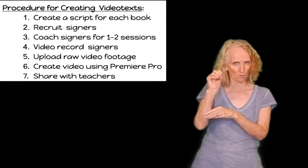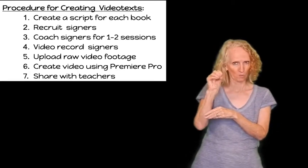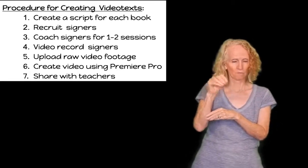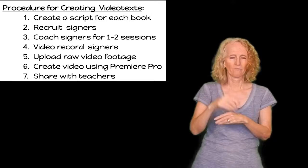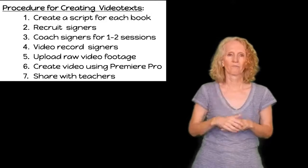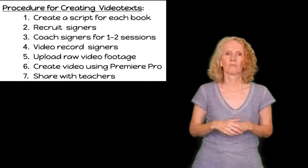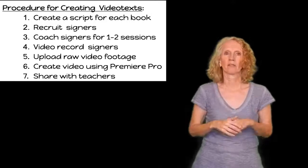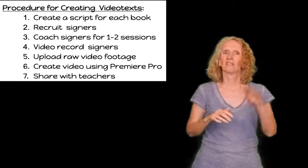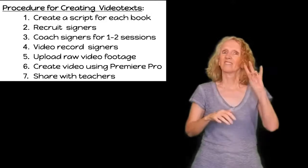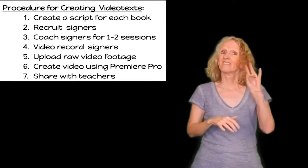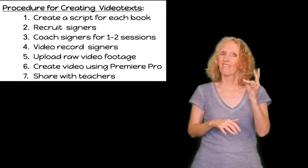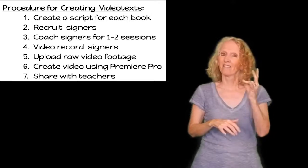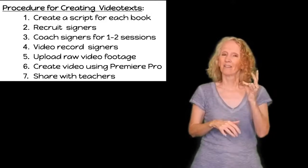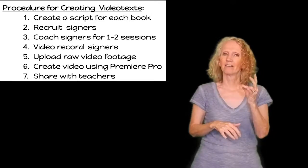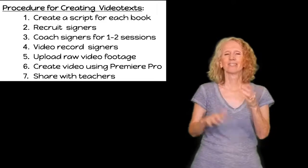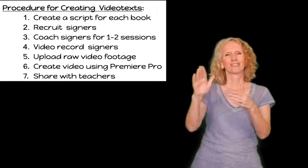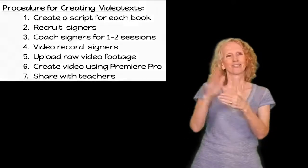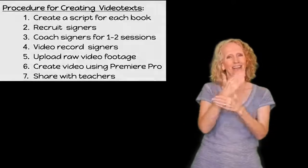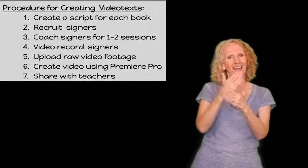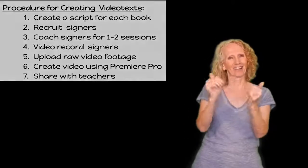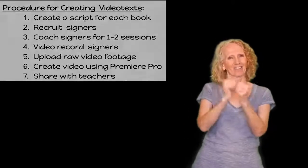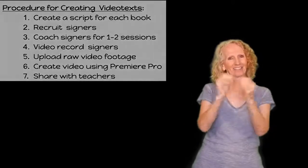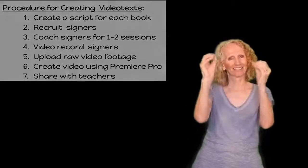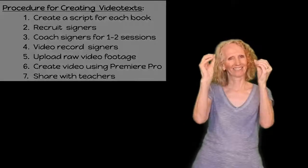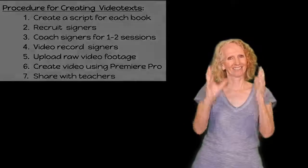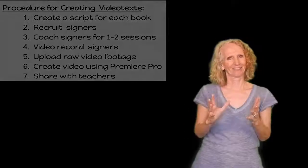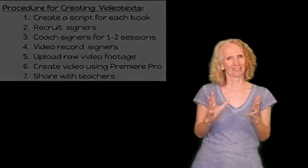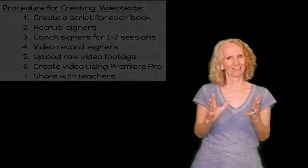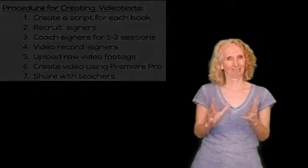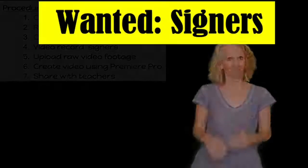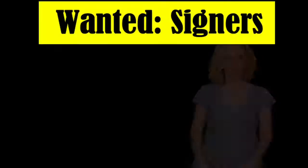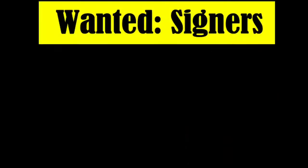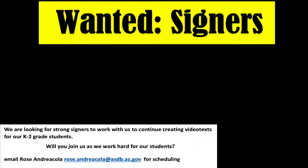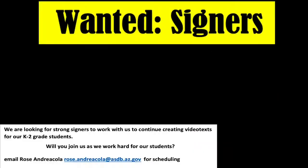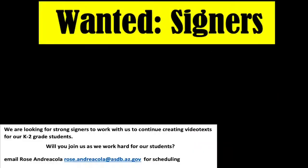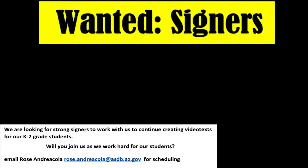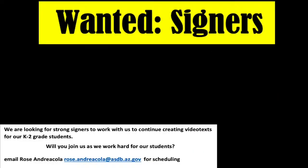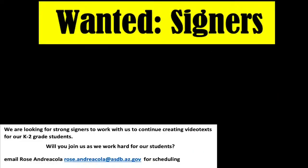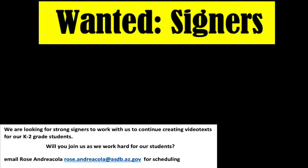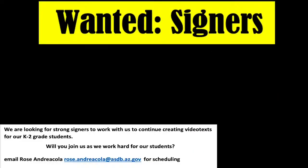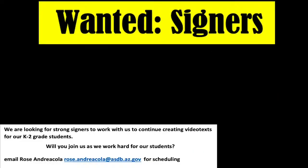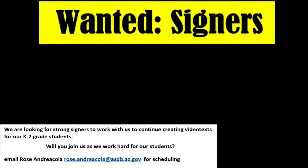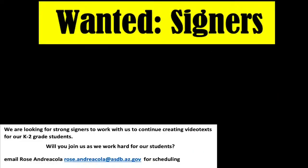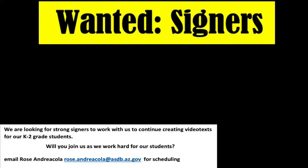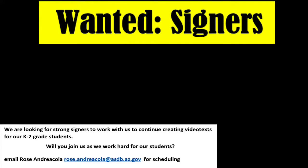seventh step is sharing it with your teachers